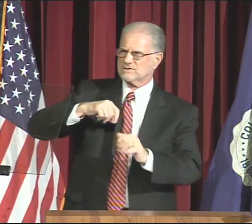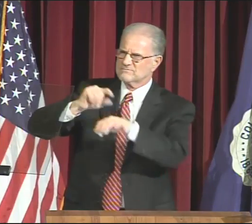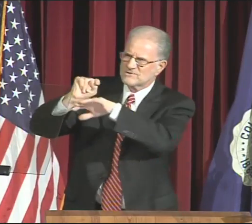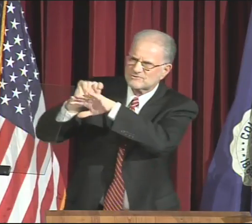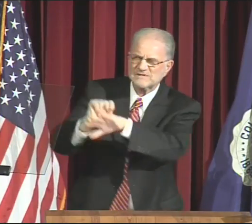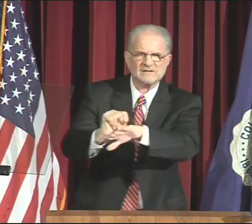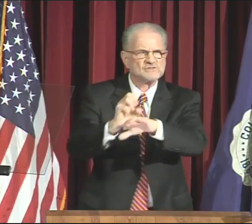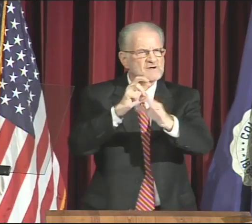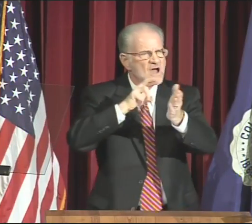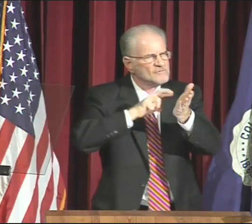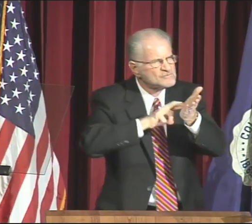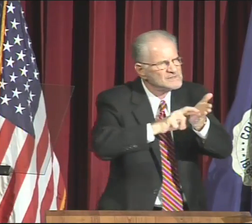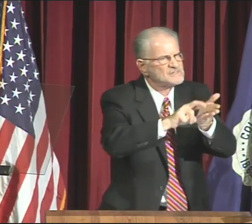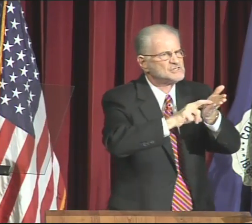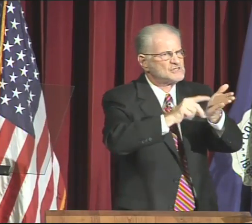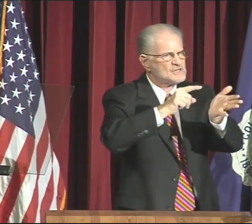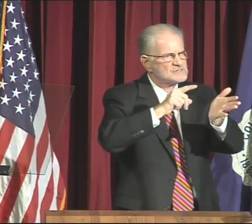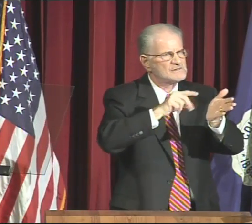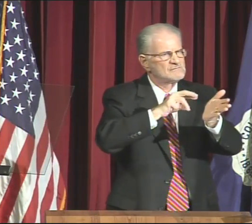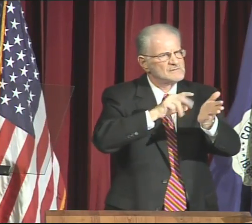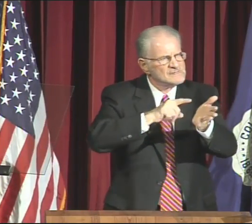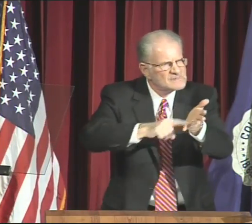Gallaudet maintains a proud tradition of research